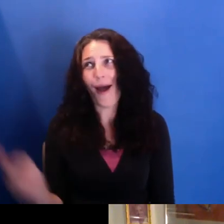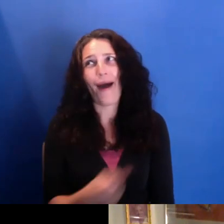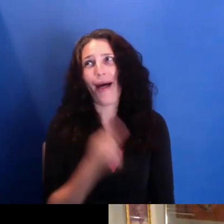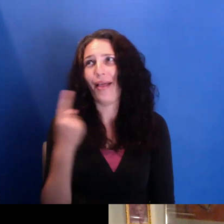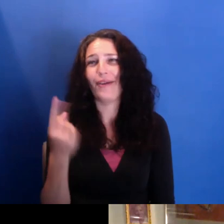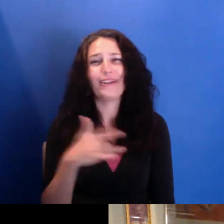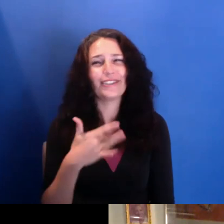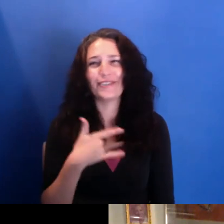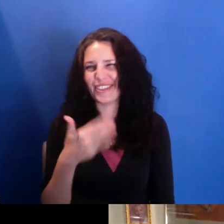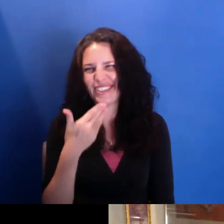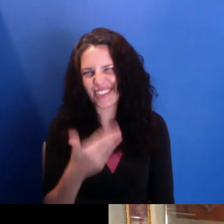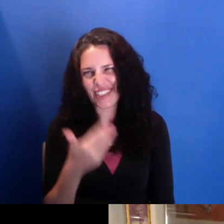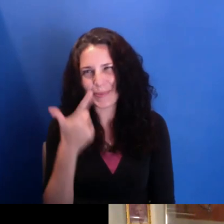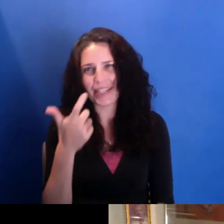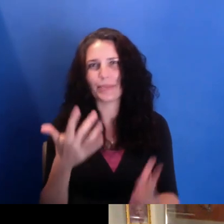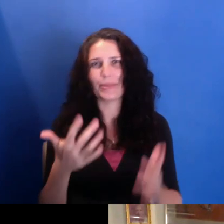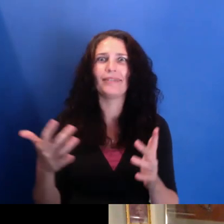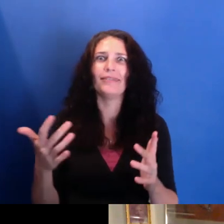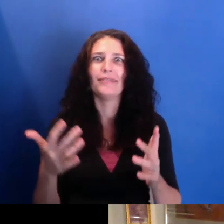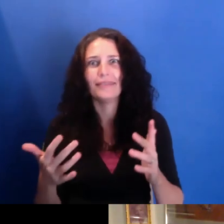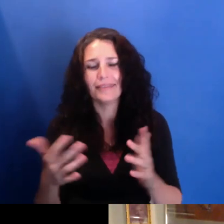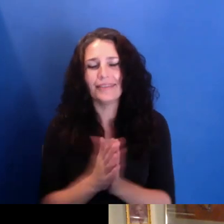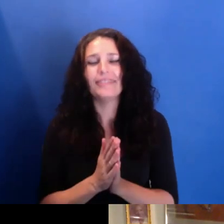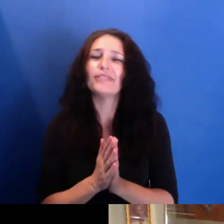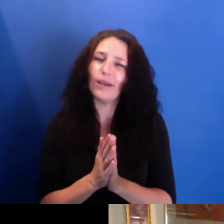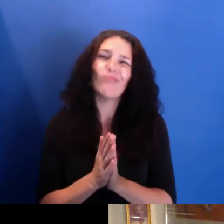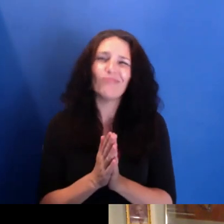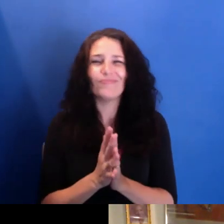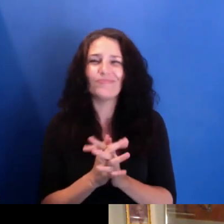And so it has-- it has--